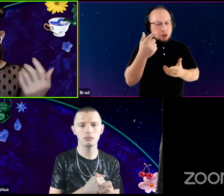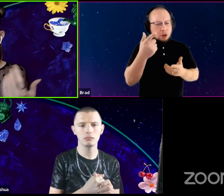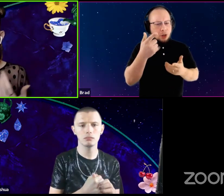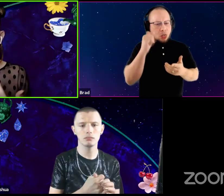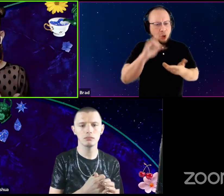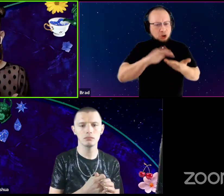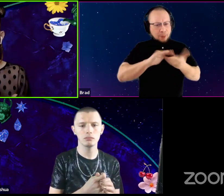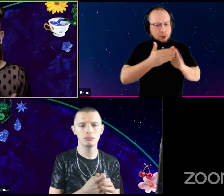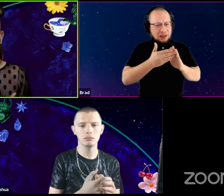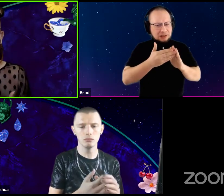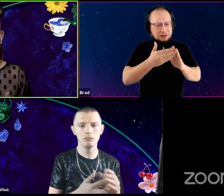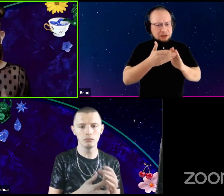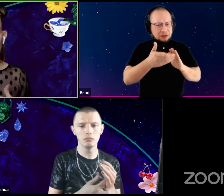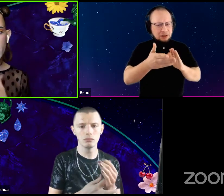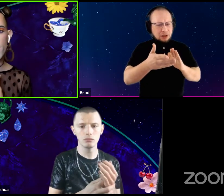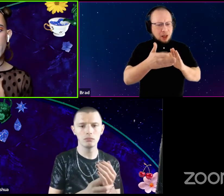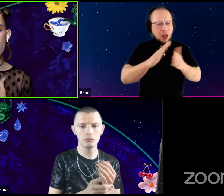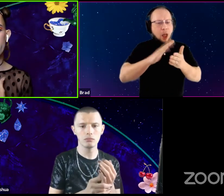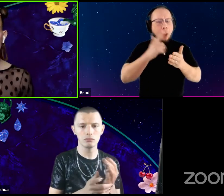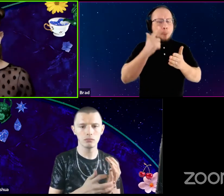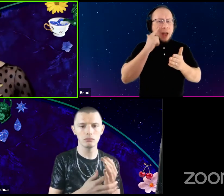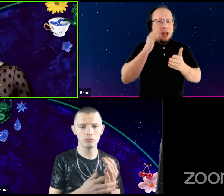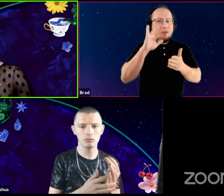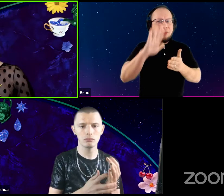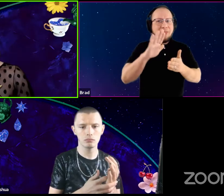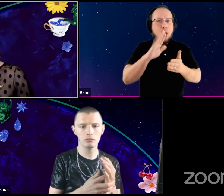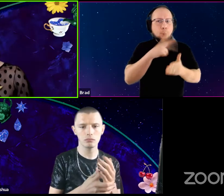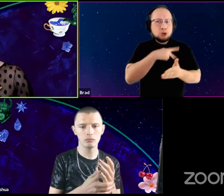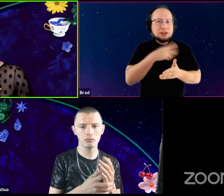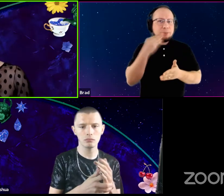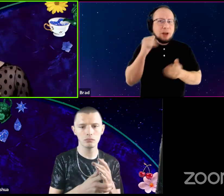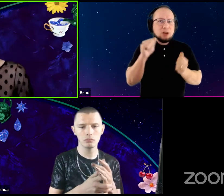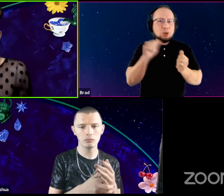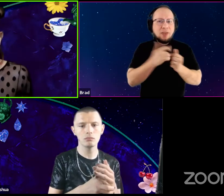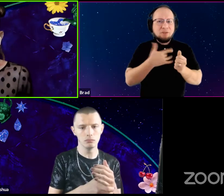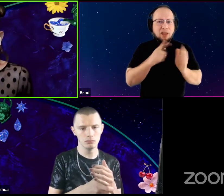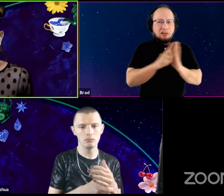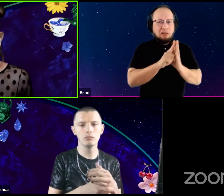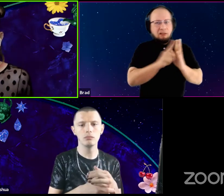because of their personal experience with ostracism, like being ostracized.